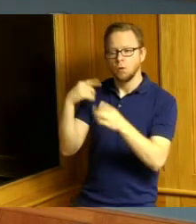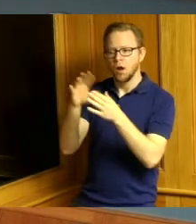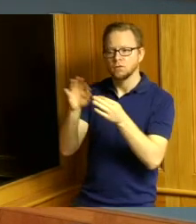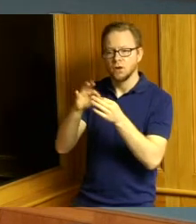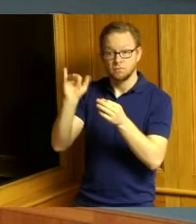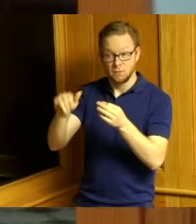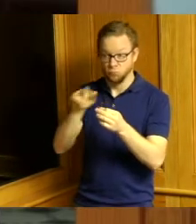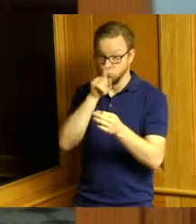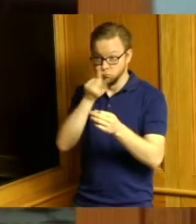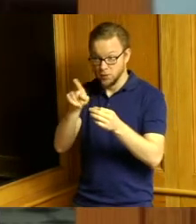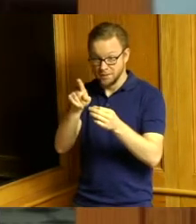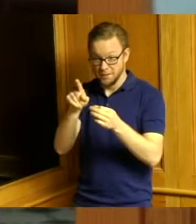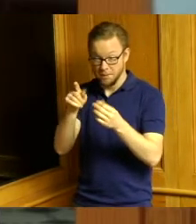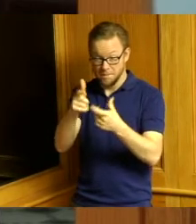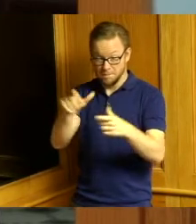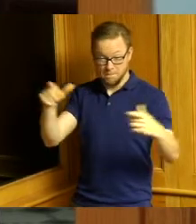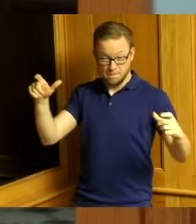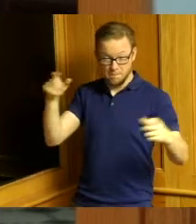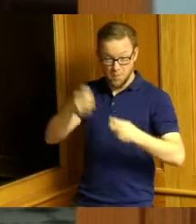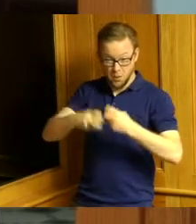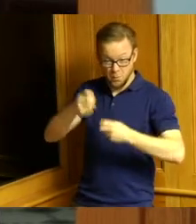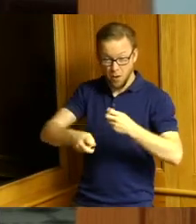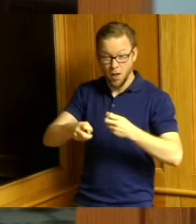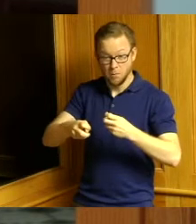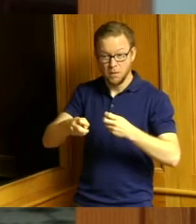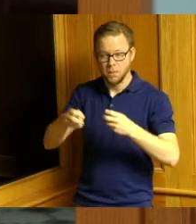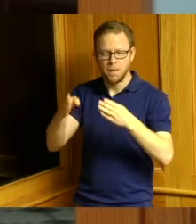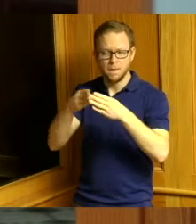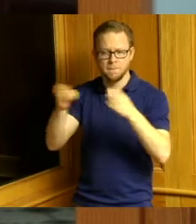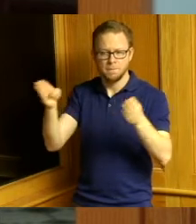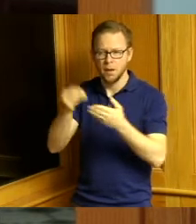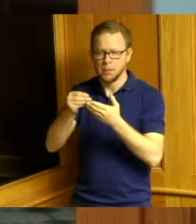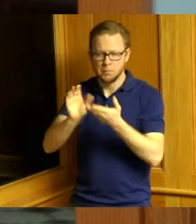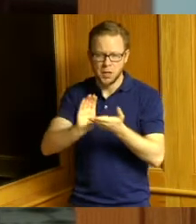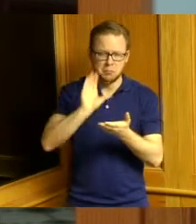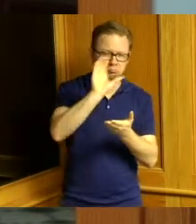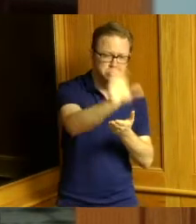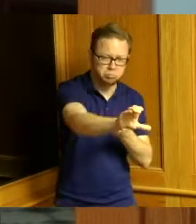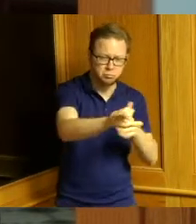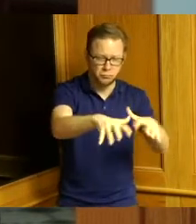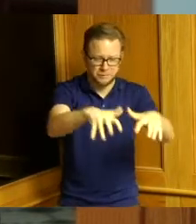about how putting public money into stadiums is about the worst use of tax dollars that there is